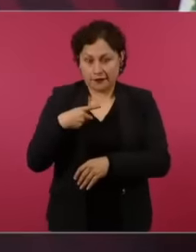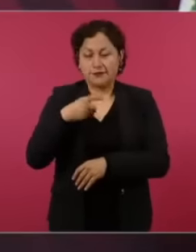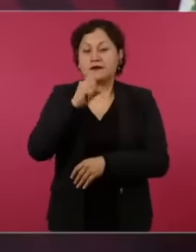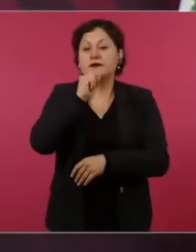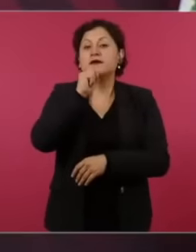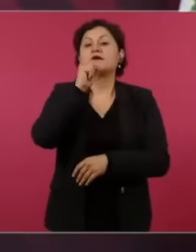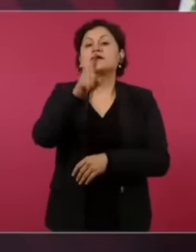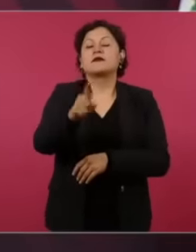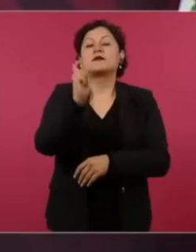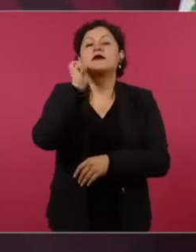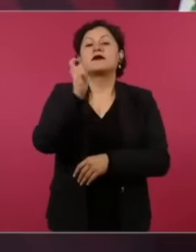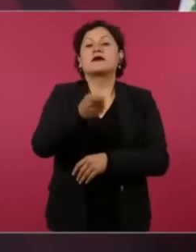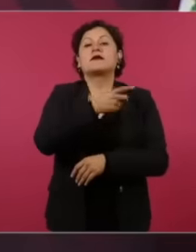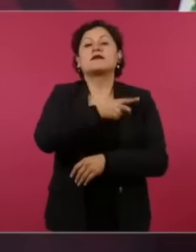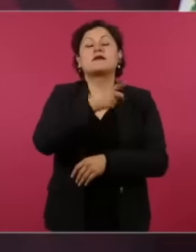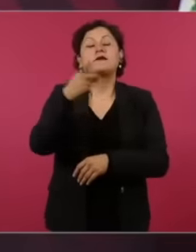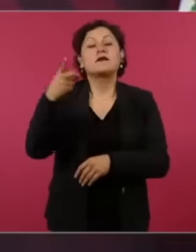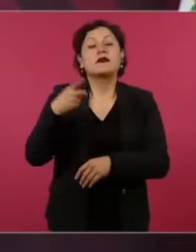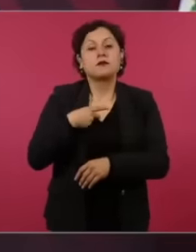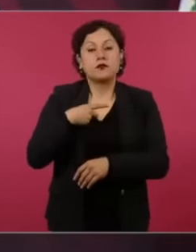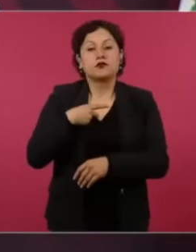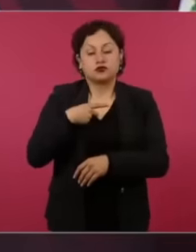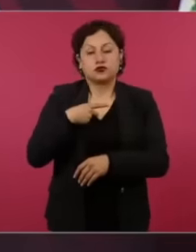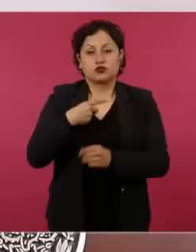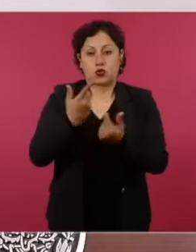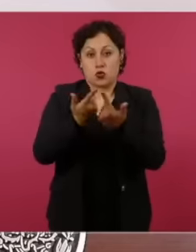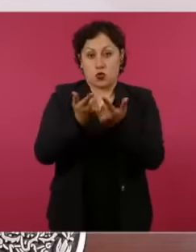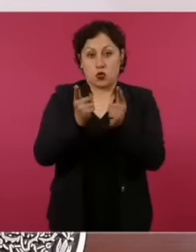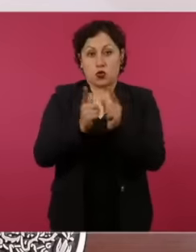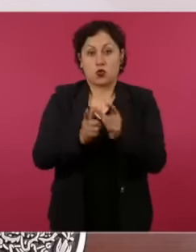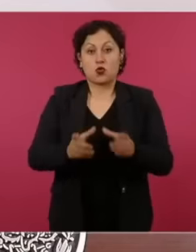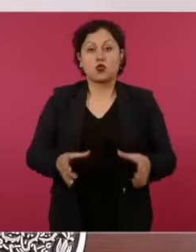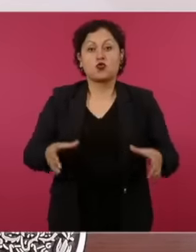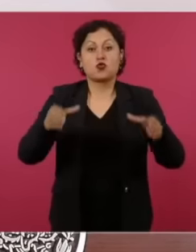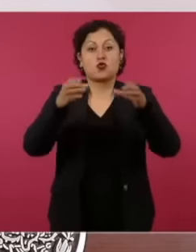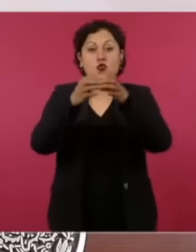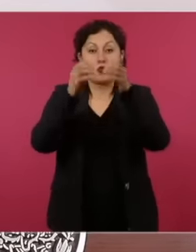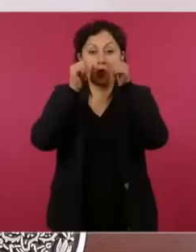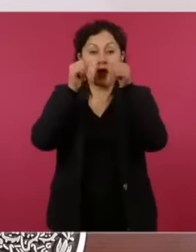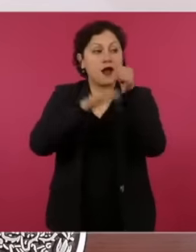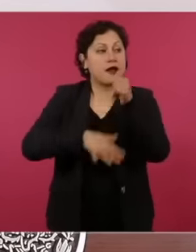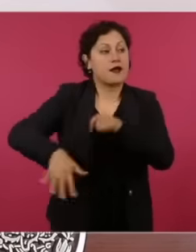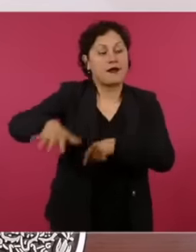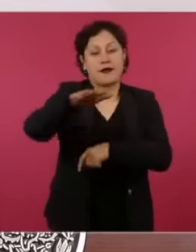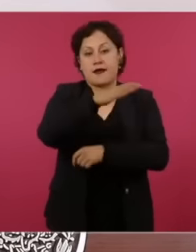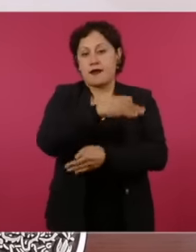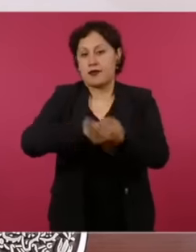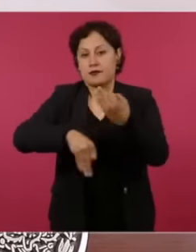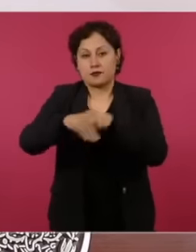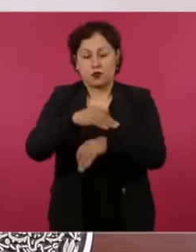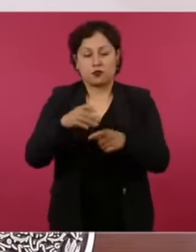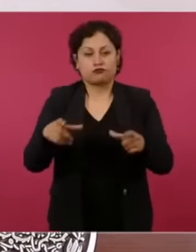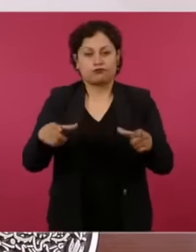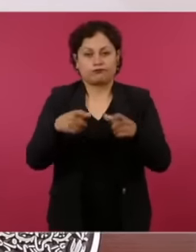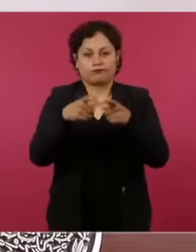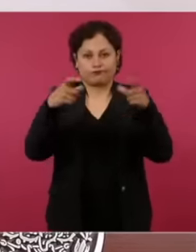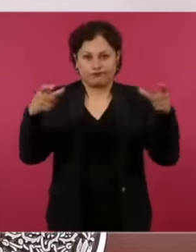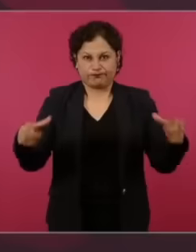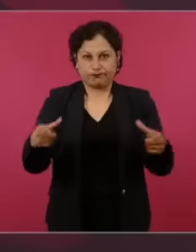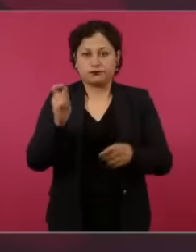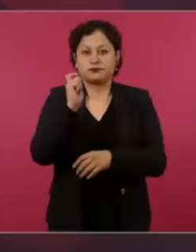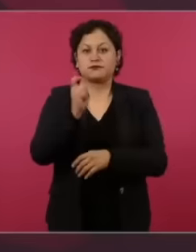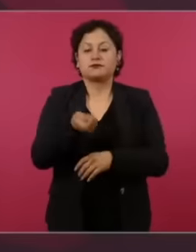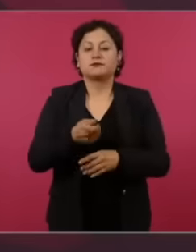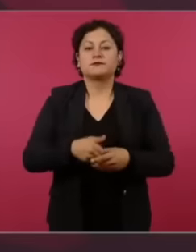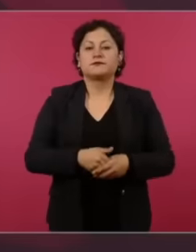state party we should not aspire Much less to eh a